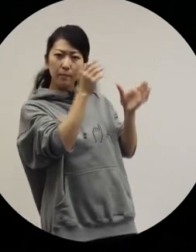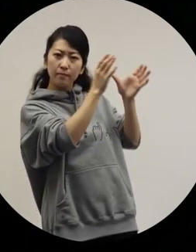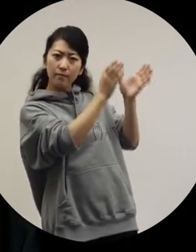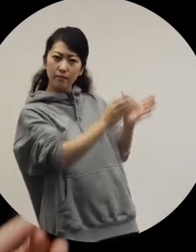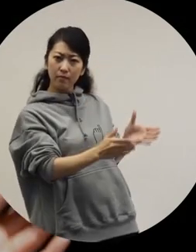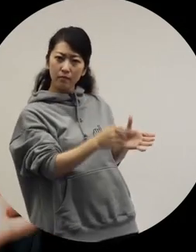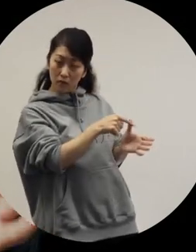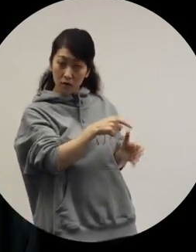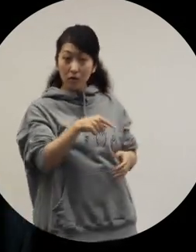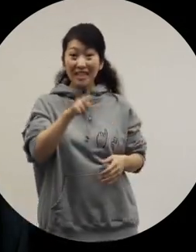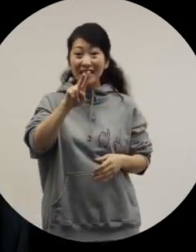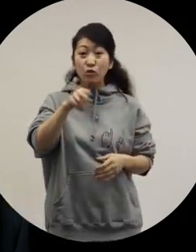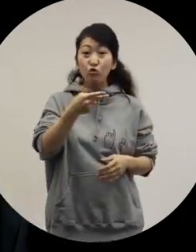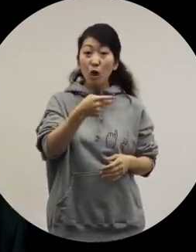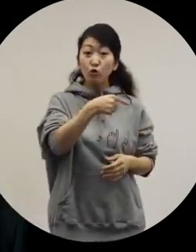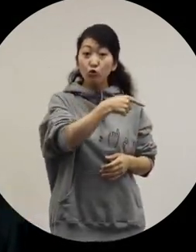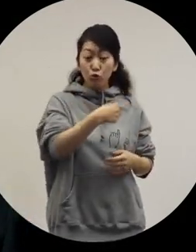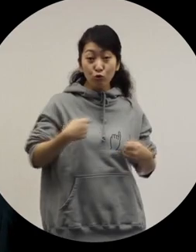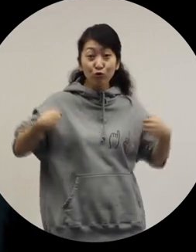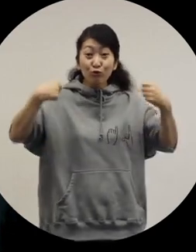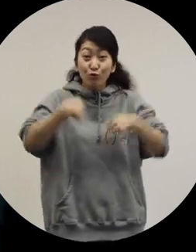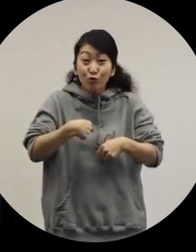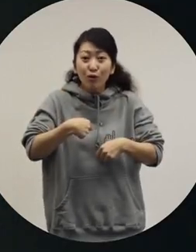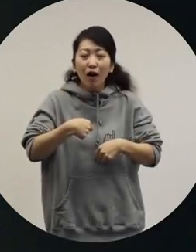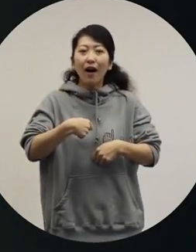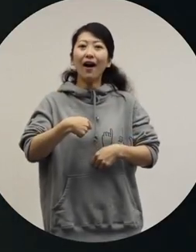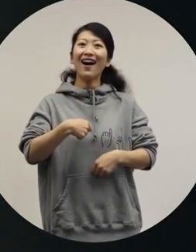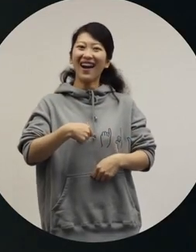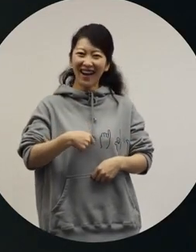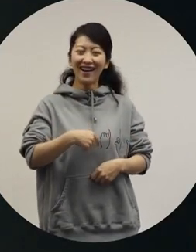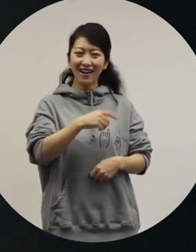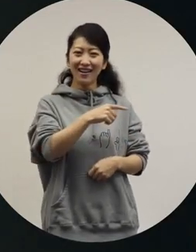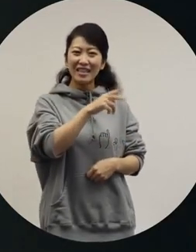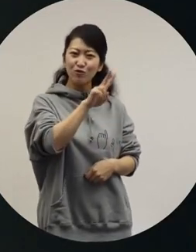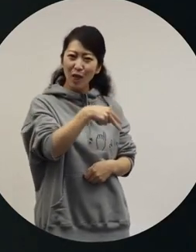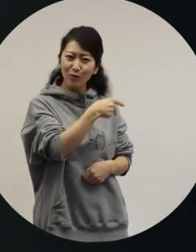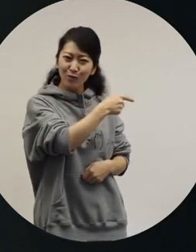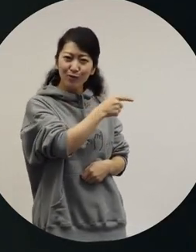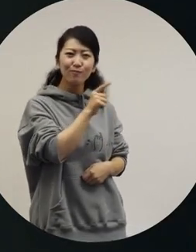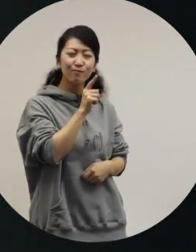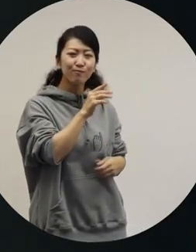And also, this time, Ryuchell was going to wear the dress as a model, so I talked to him.